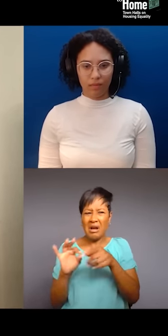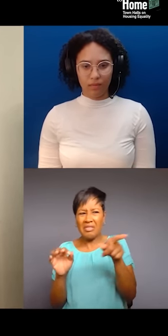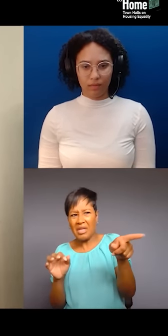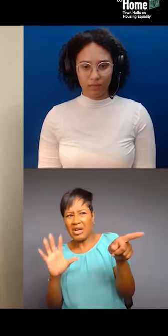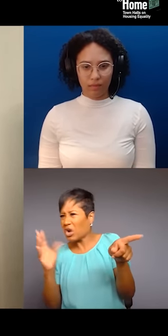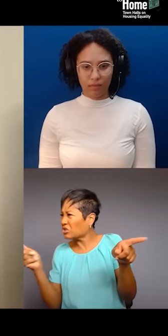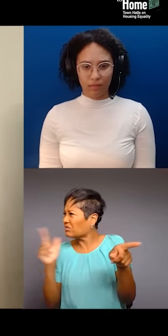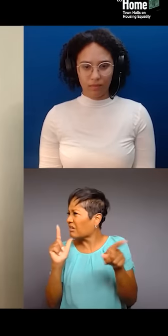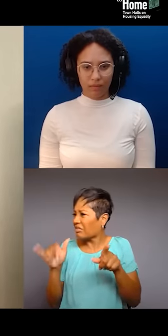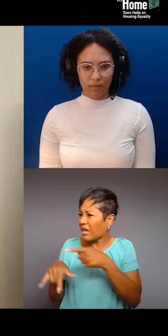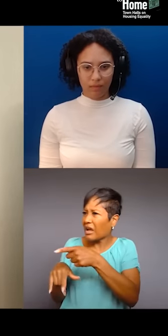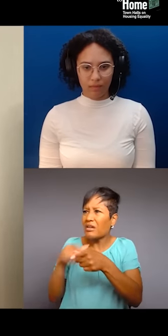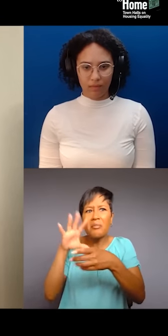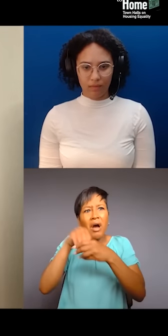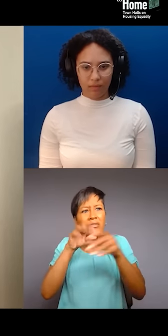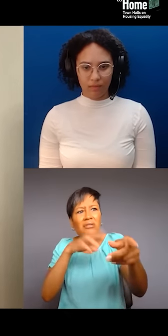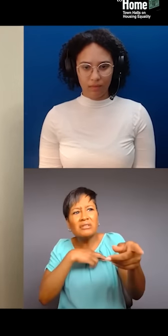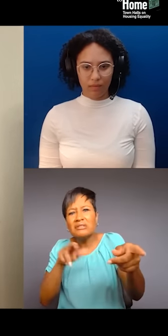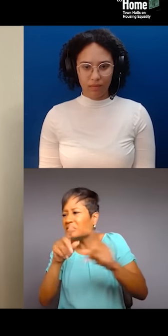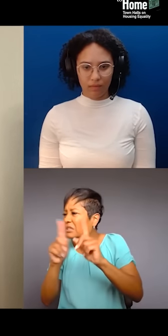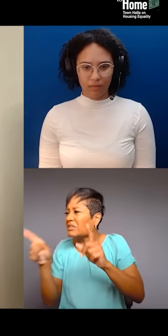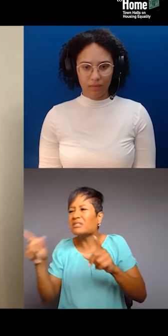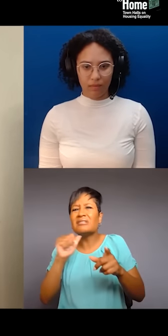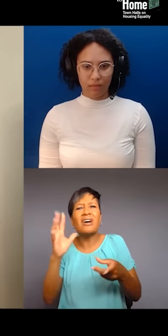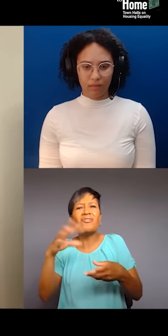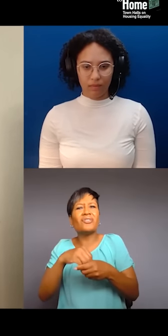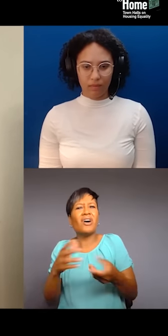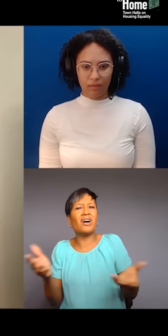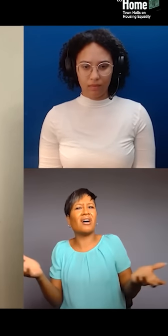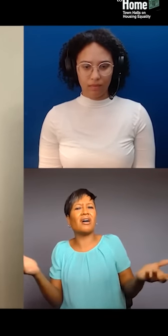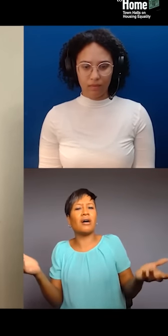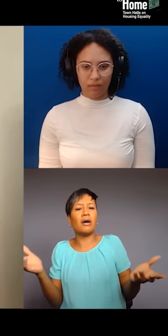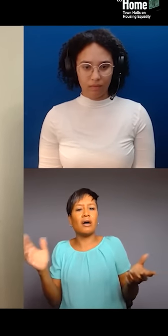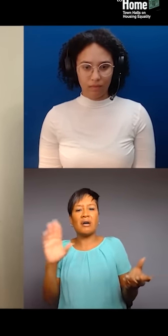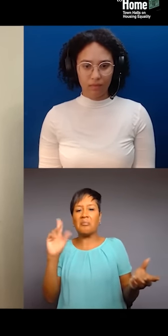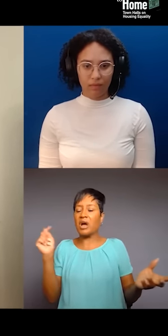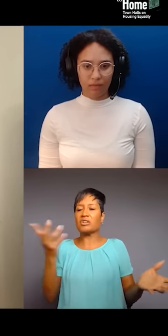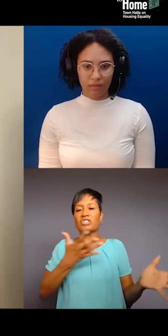They're not a part of that faith. They're not a part of that religion. They're not a part of it, but they're writing and co-opting these stories,